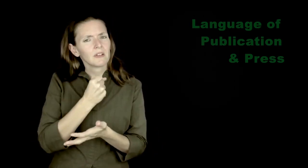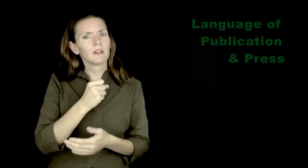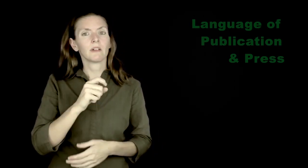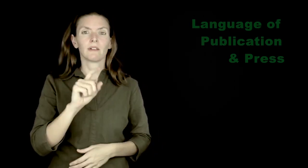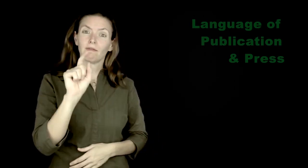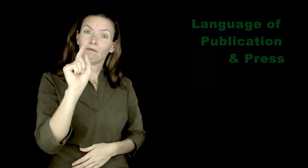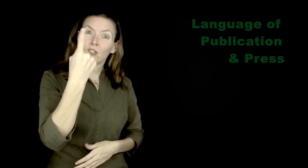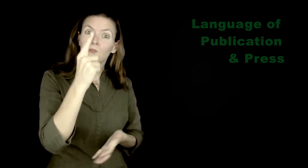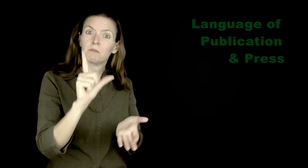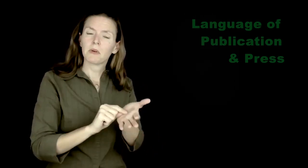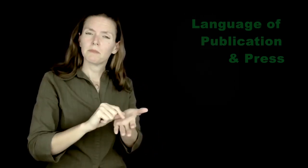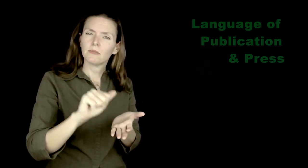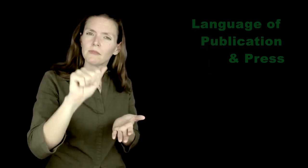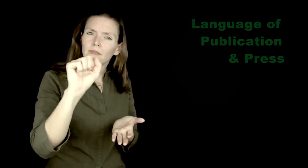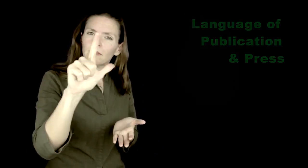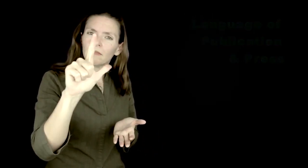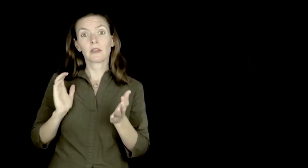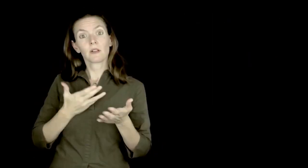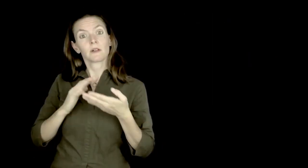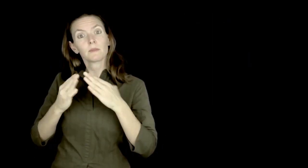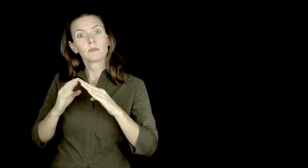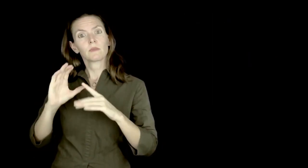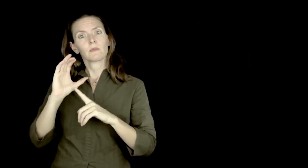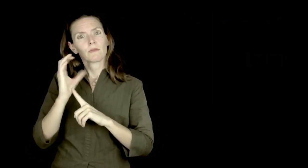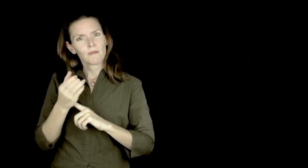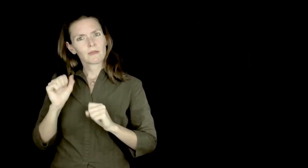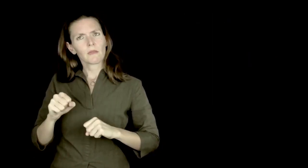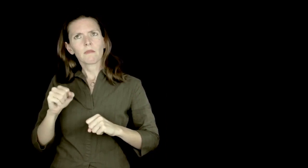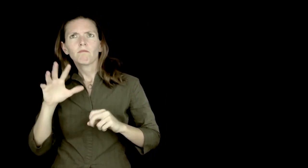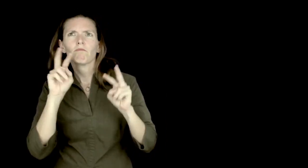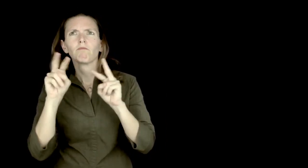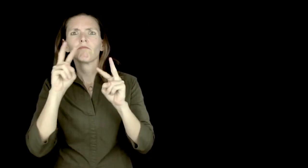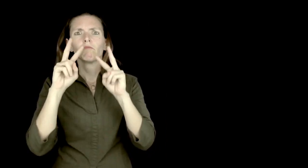To honor our community and culture, we should strive to publish first in our language.